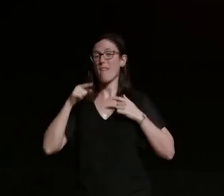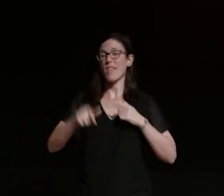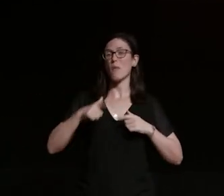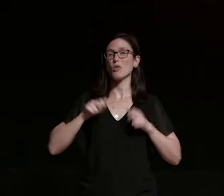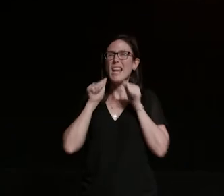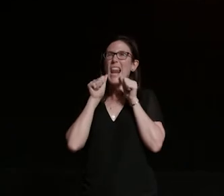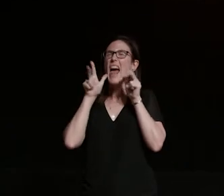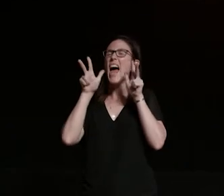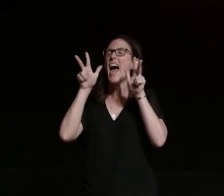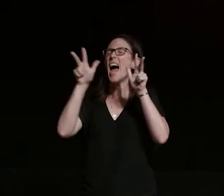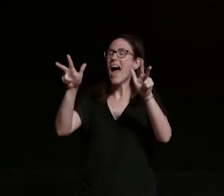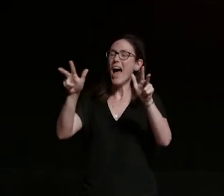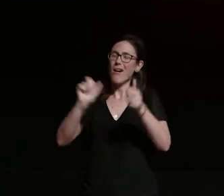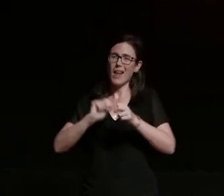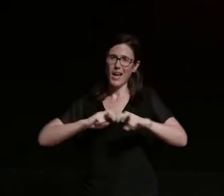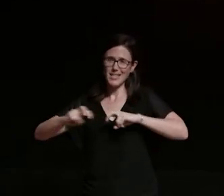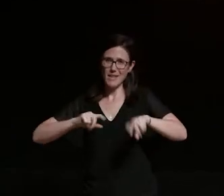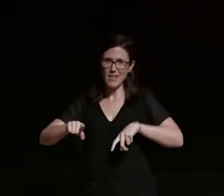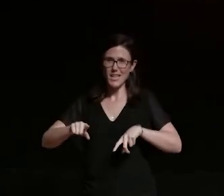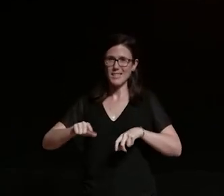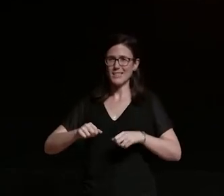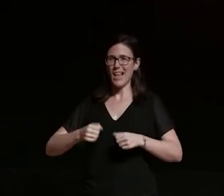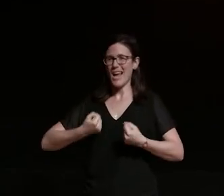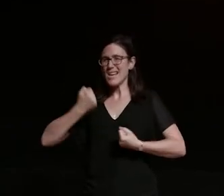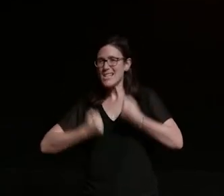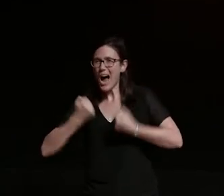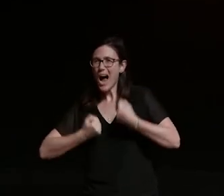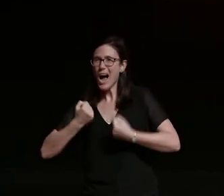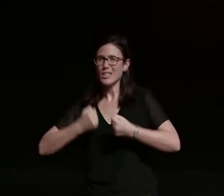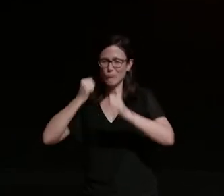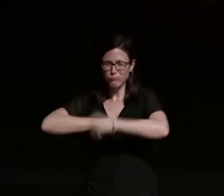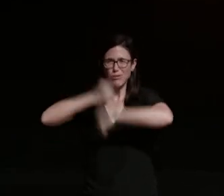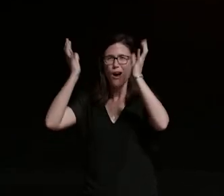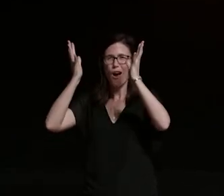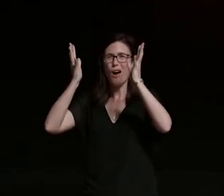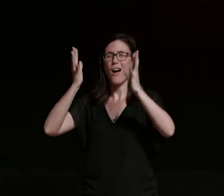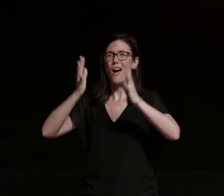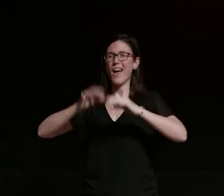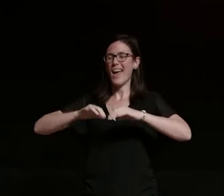if you love shooting things revving things blowing things up logan reserves lack of